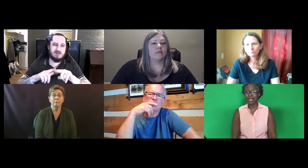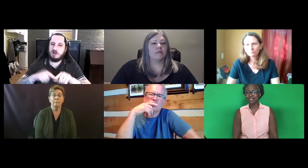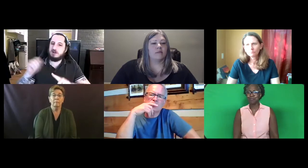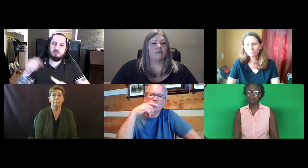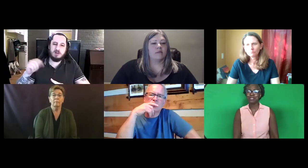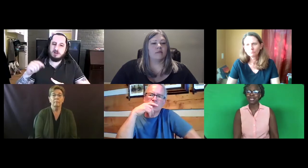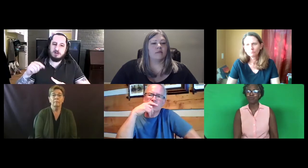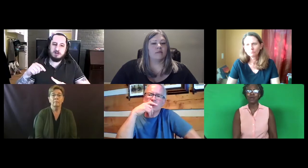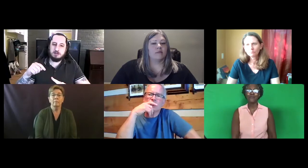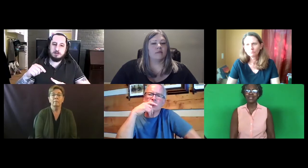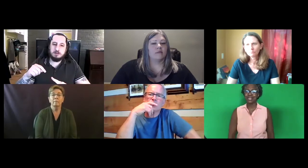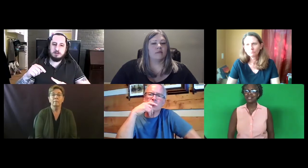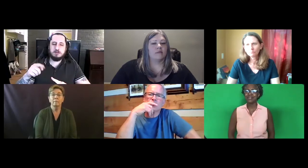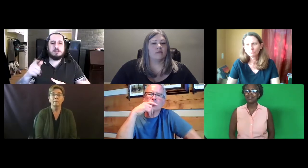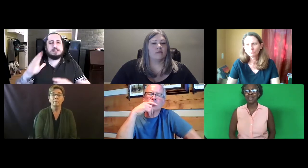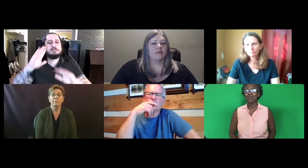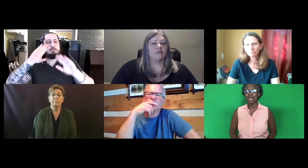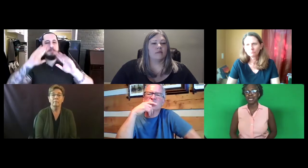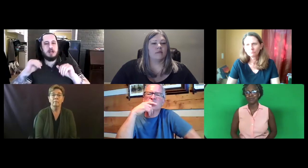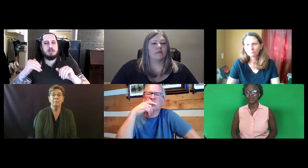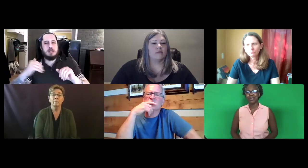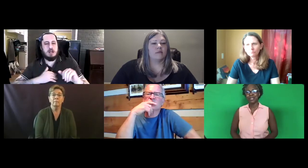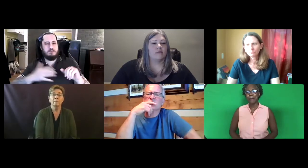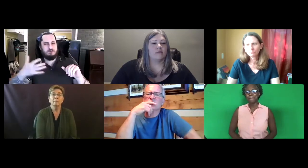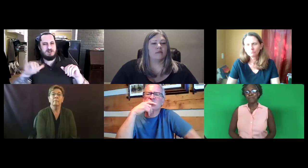And people say, well, that test then is not reliable.